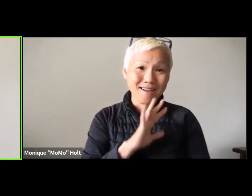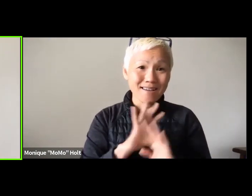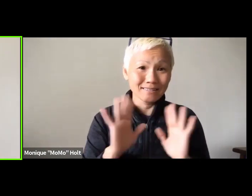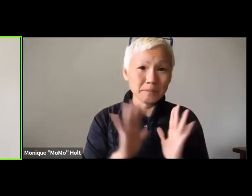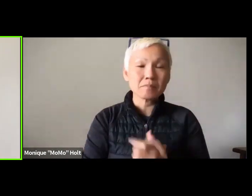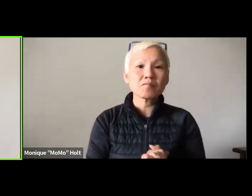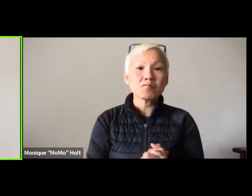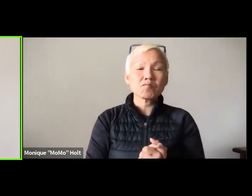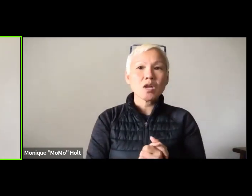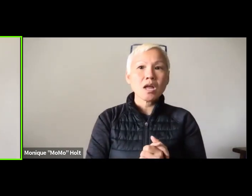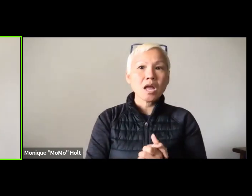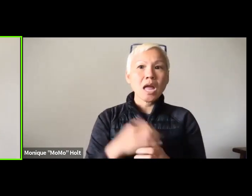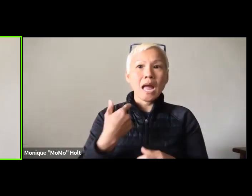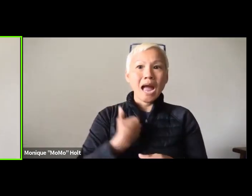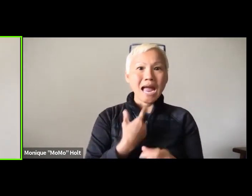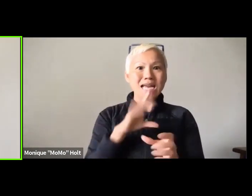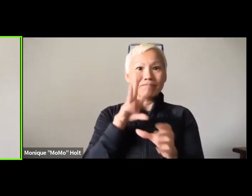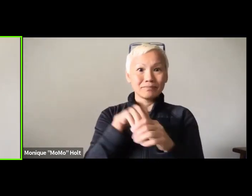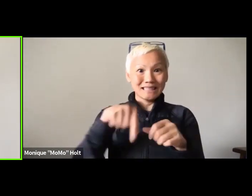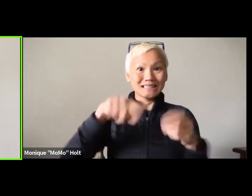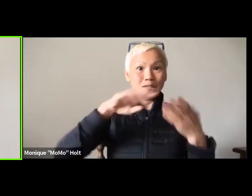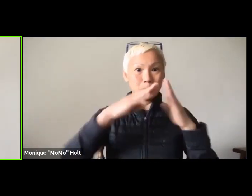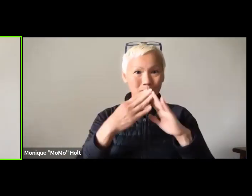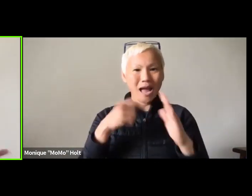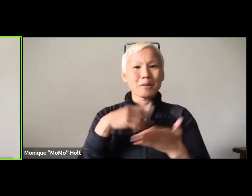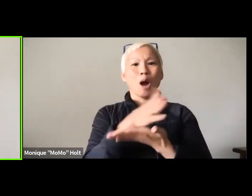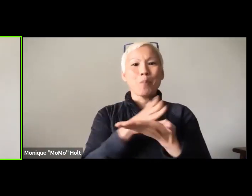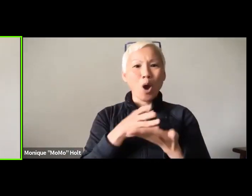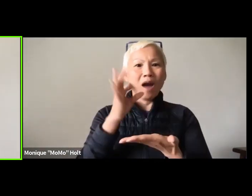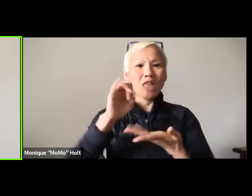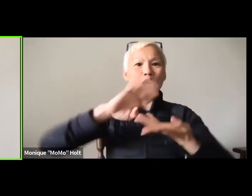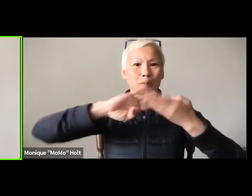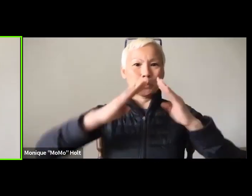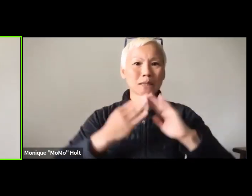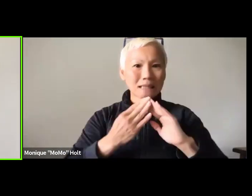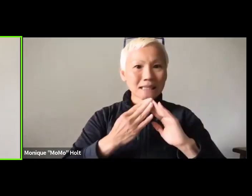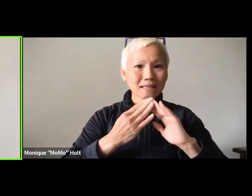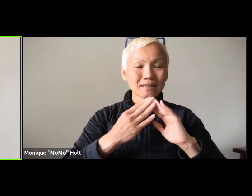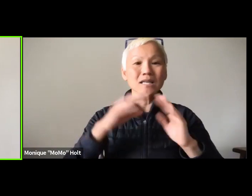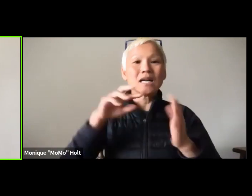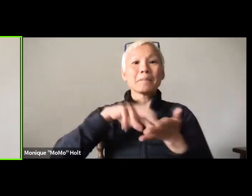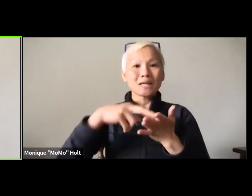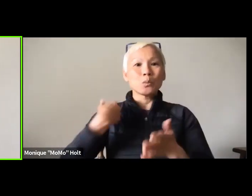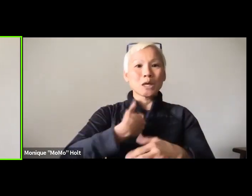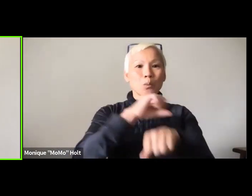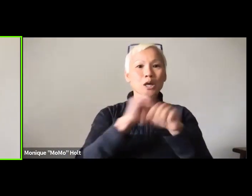I like to say that I'm, I'd like to say I'm just an actor and that I can hear and see no evil, but that would be a lie.